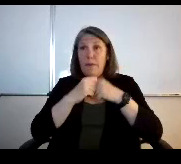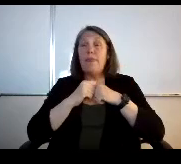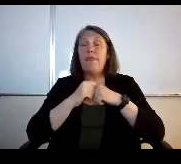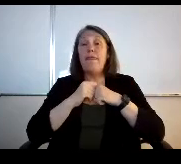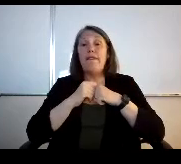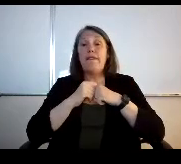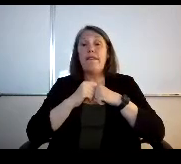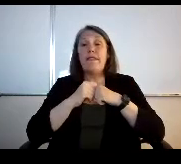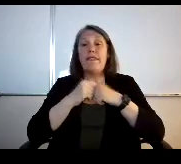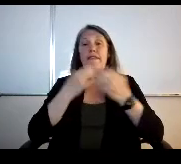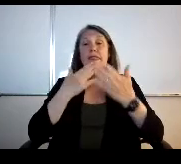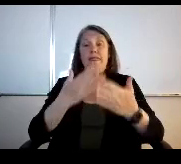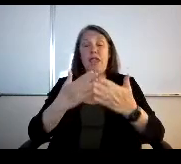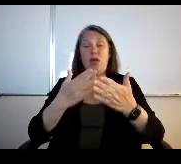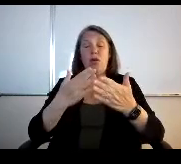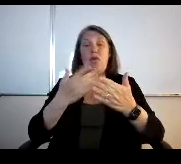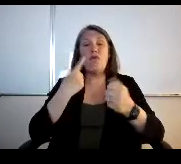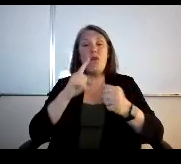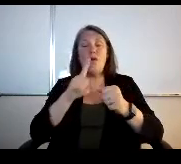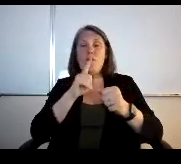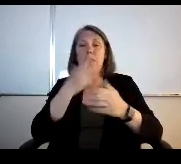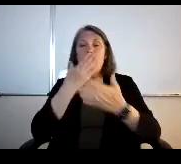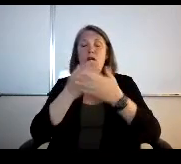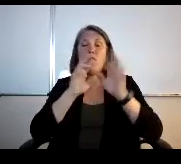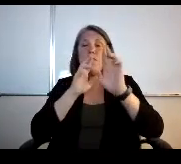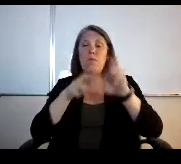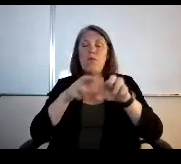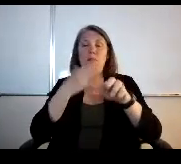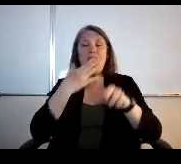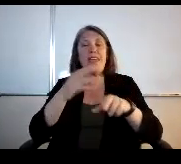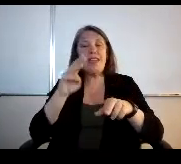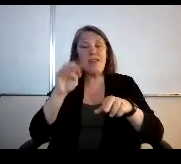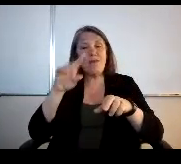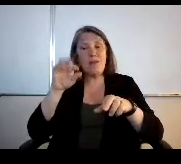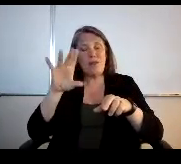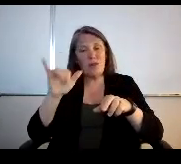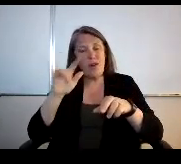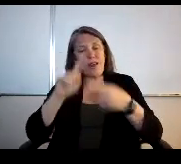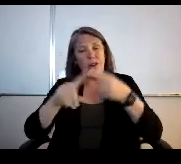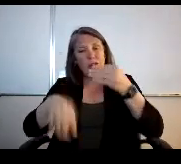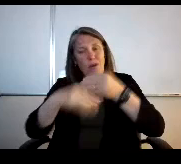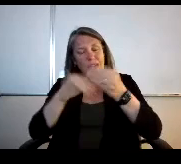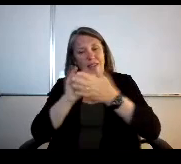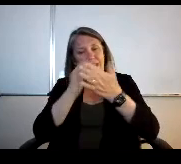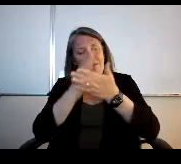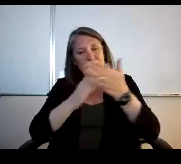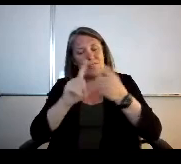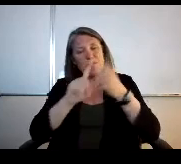Thank you Doctor Field for a really good report. Thank you Mr Gregory for adding that piece to answer the questions that our board had.